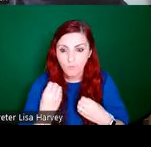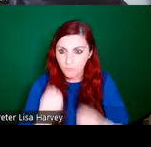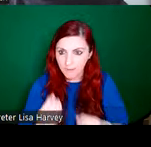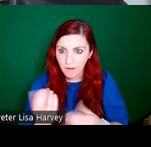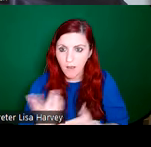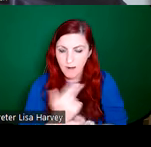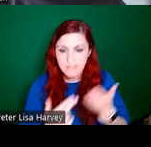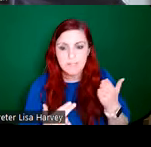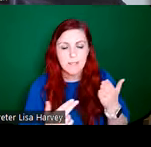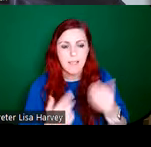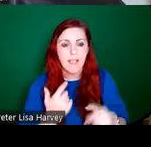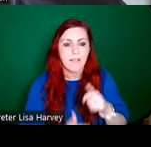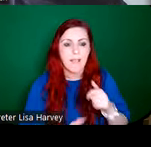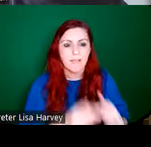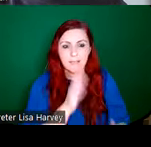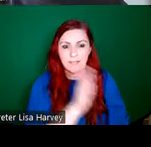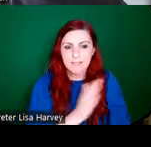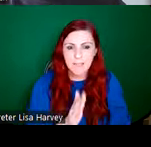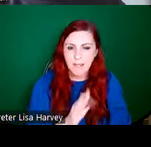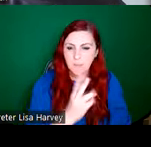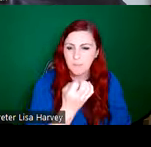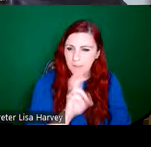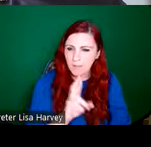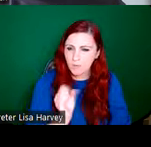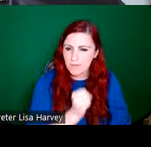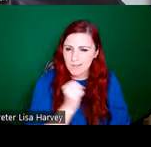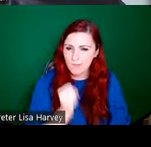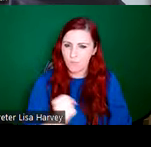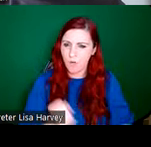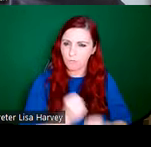then St. Peter of course, with this kind of strong robust character with his